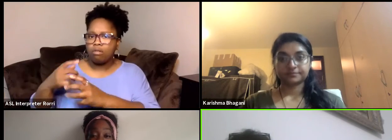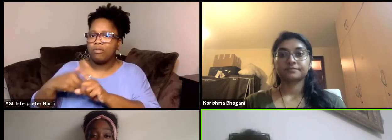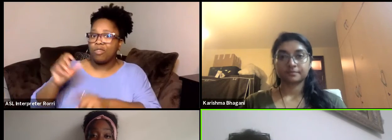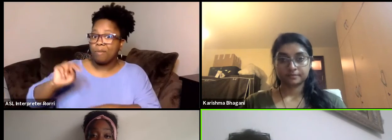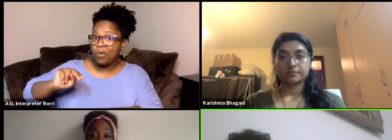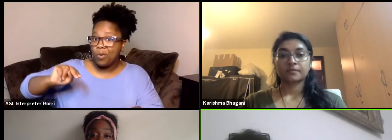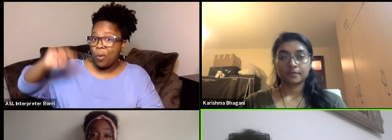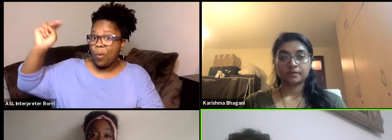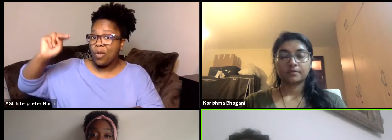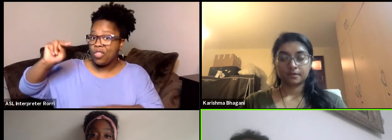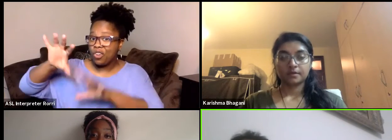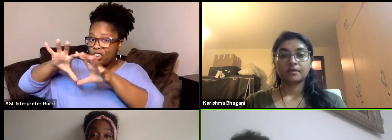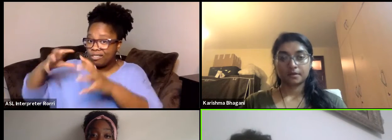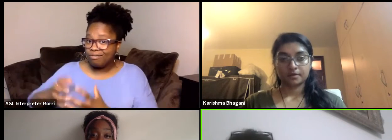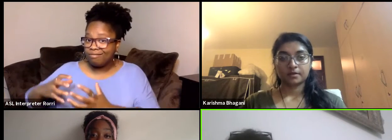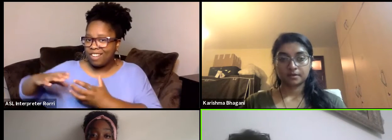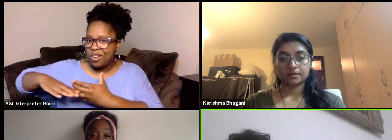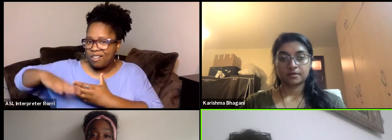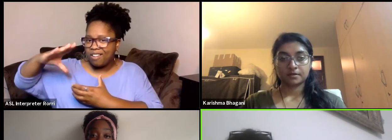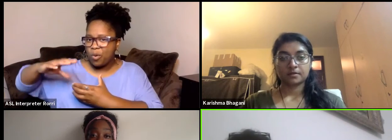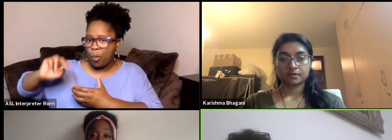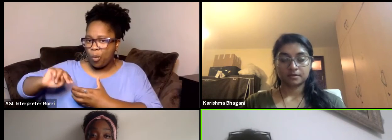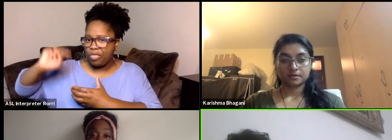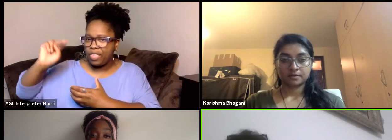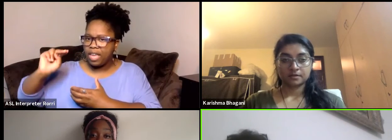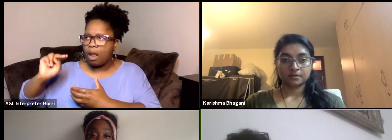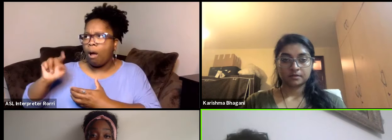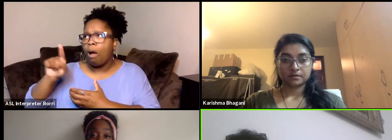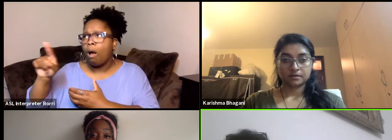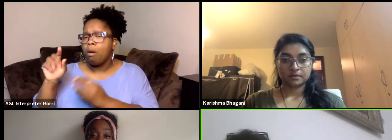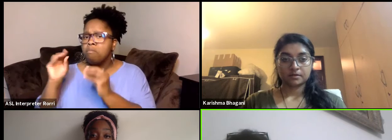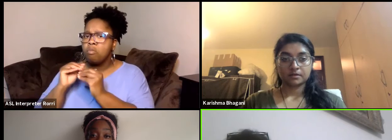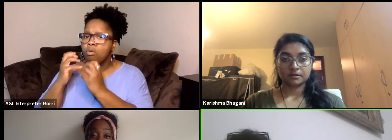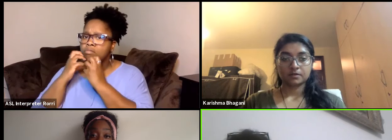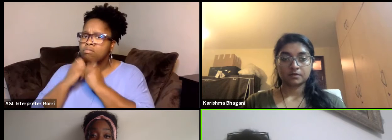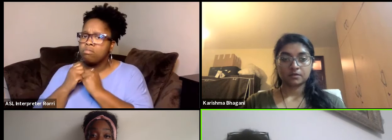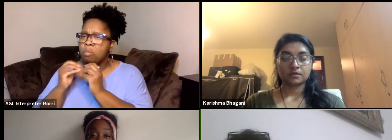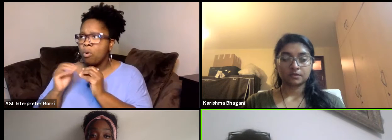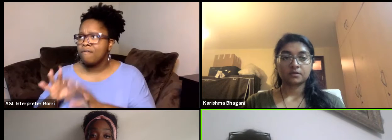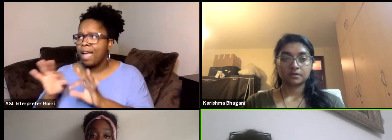of the globe it's always more valorizing than a local thing happening here.